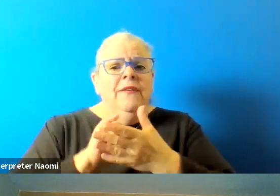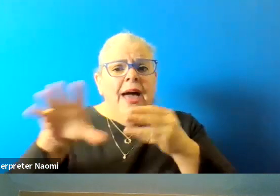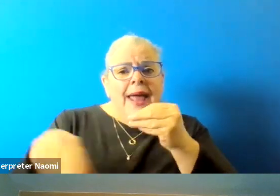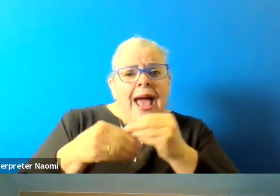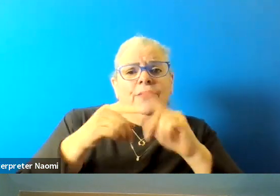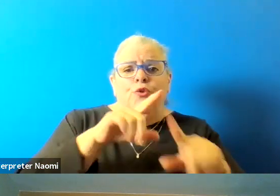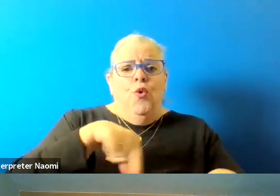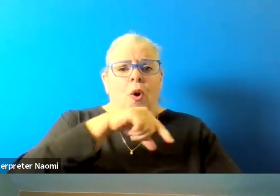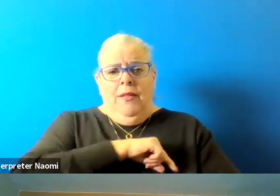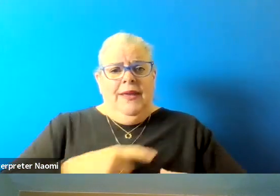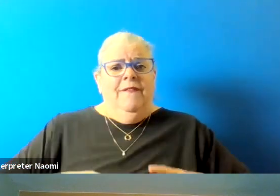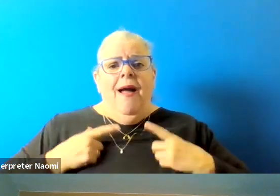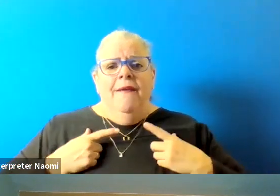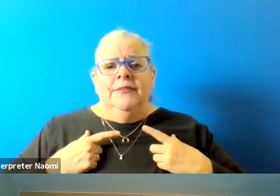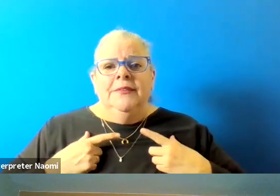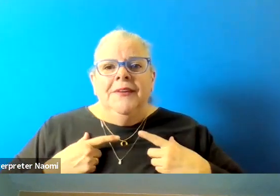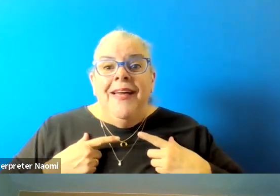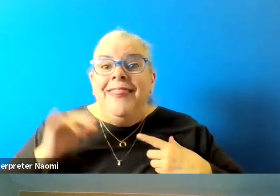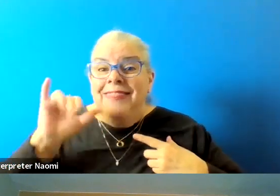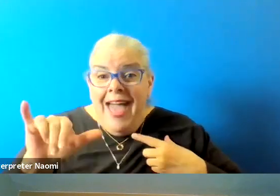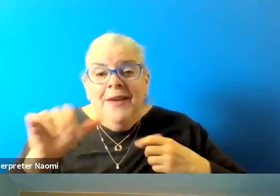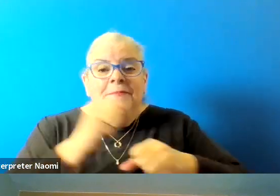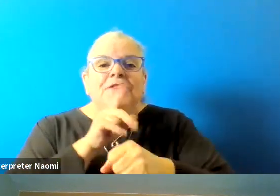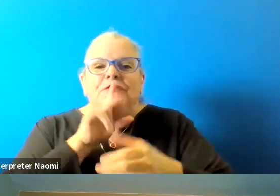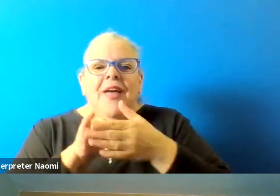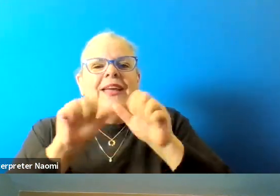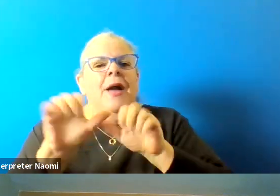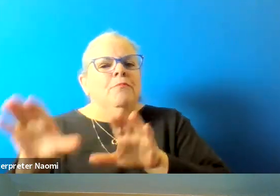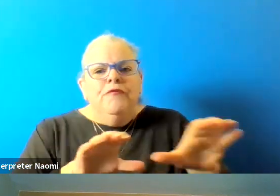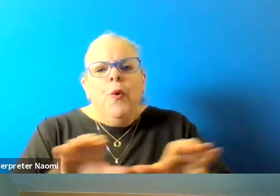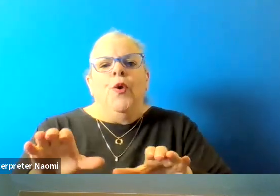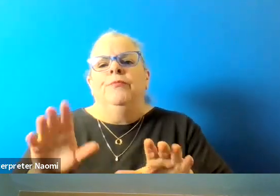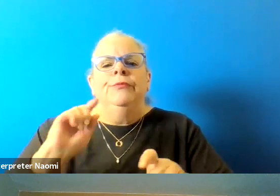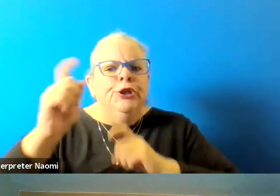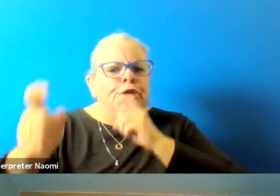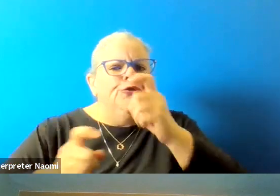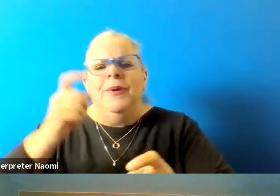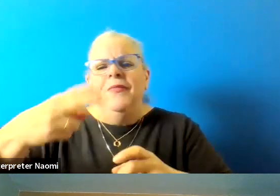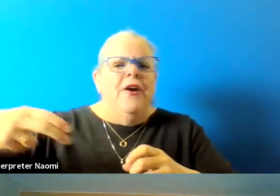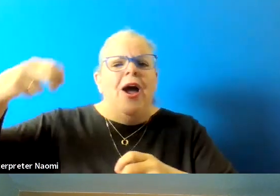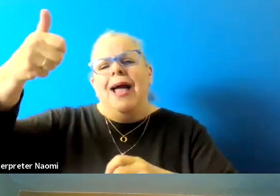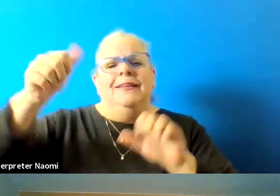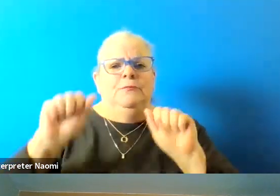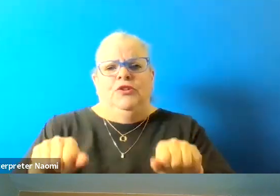which also ensures that they can perform and contribute at their highest potential.